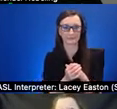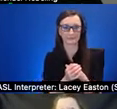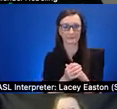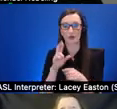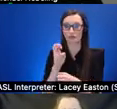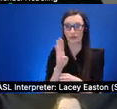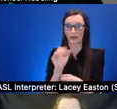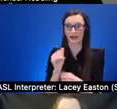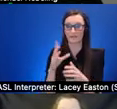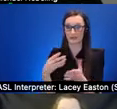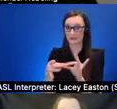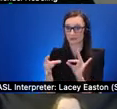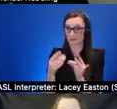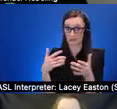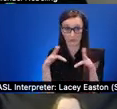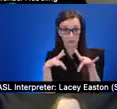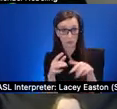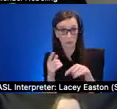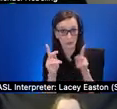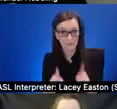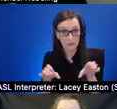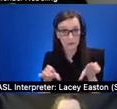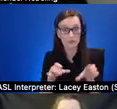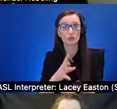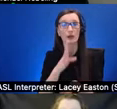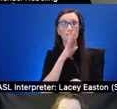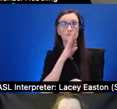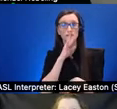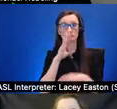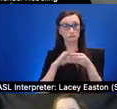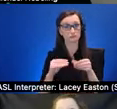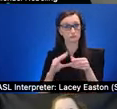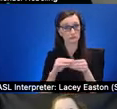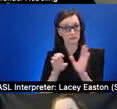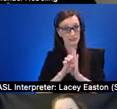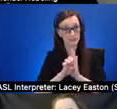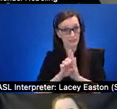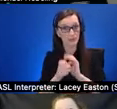doing a voice narrated demo within the environment and then we have kind of like a regular video that